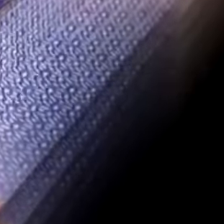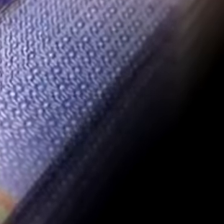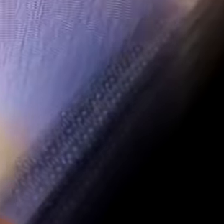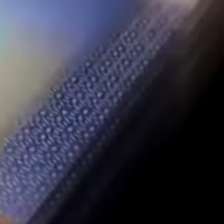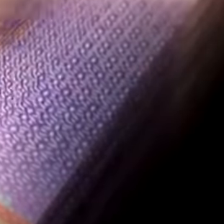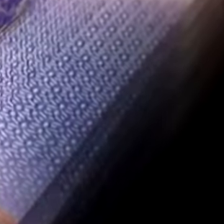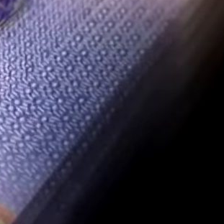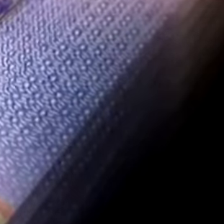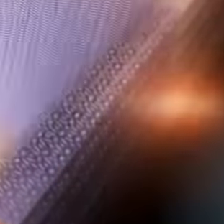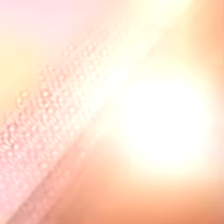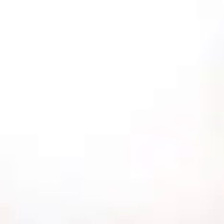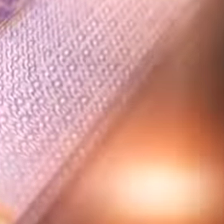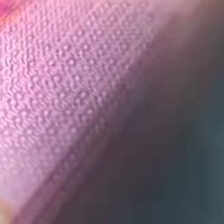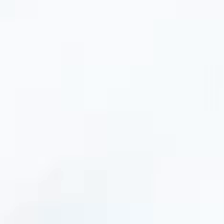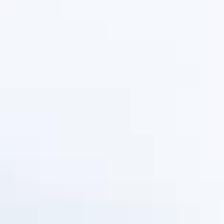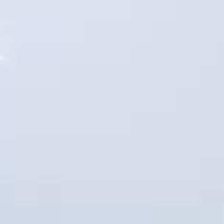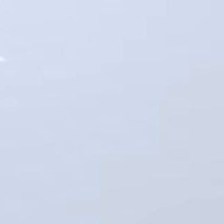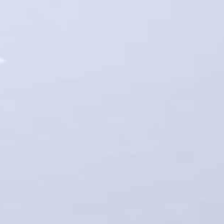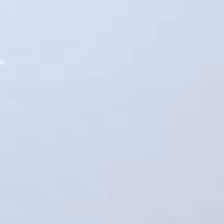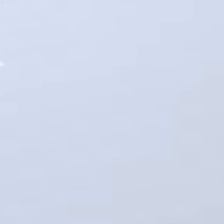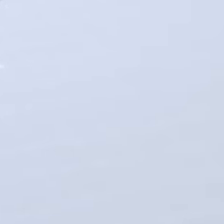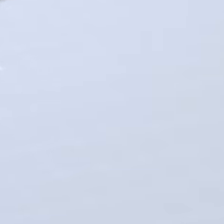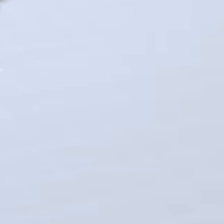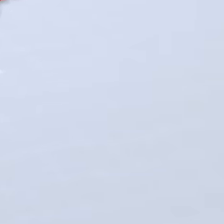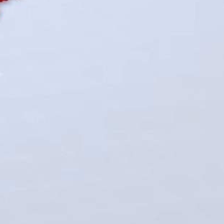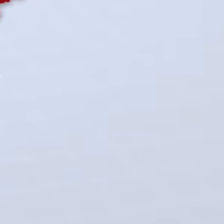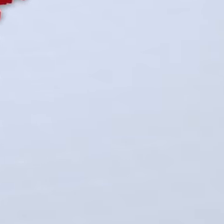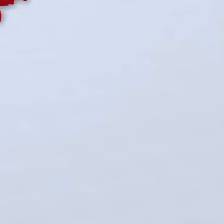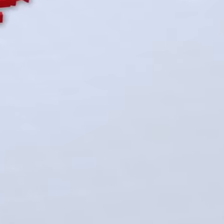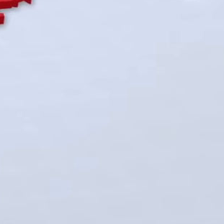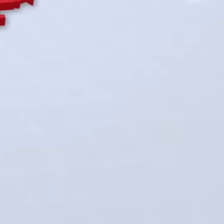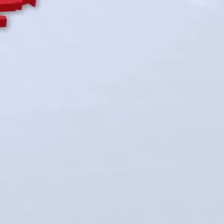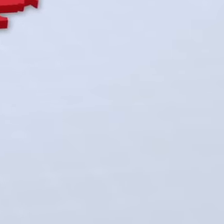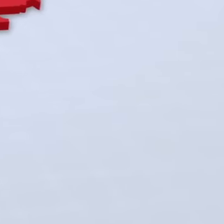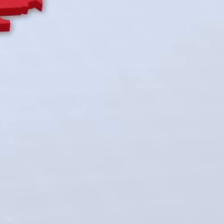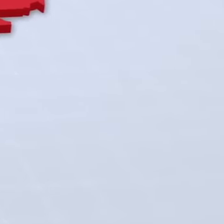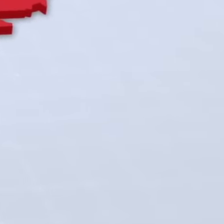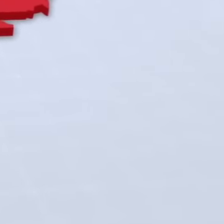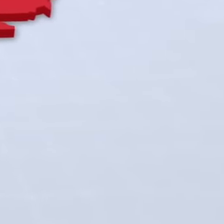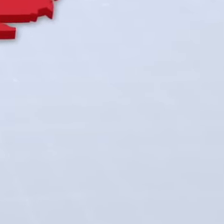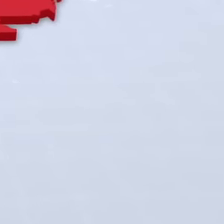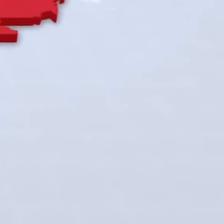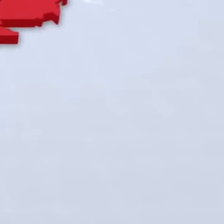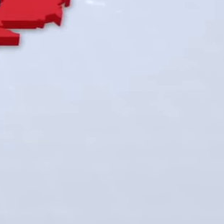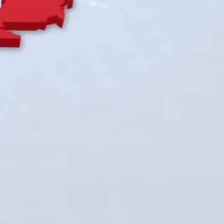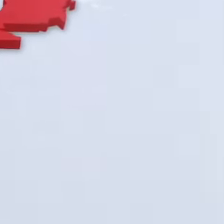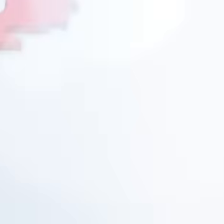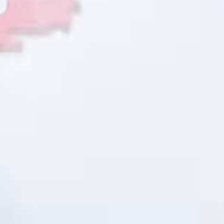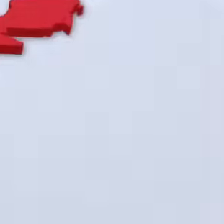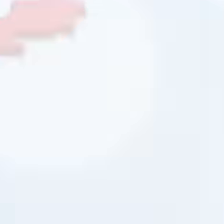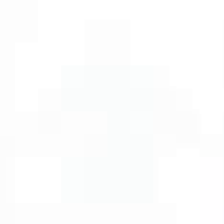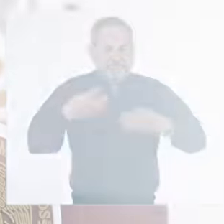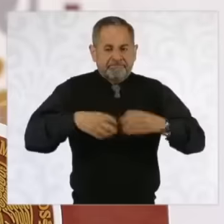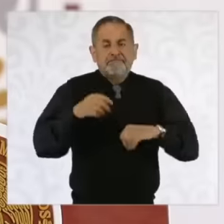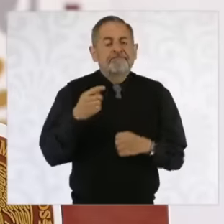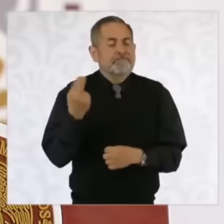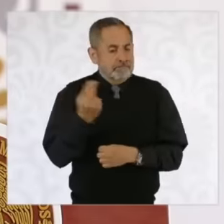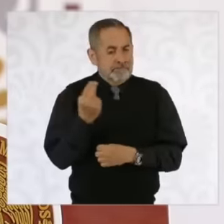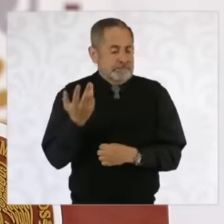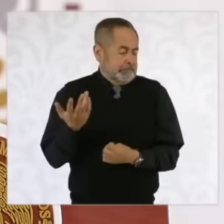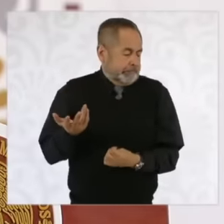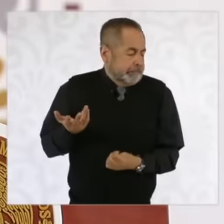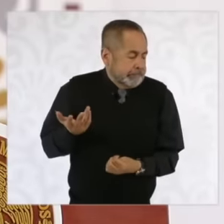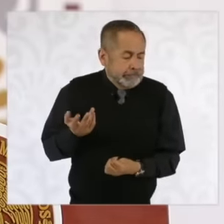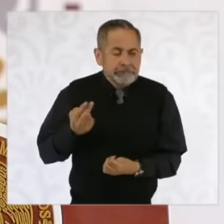of electrical energy. To the Mexican people today at the press conference he sent a